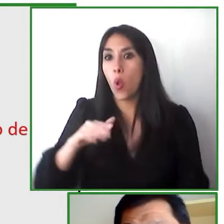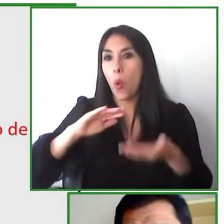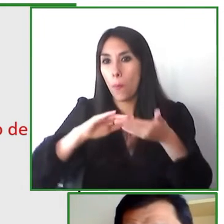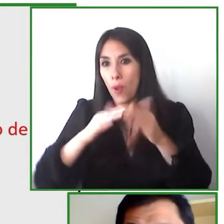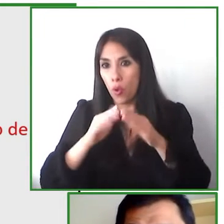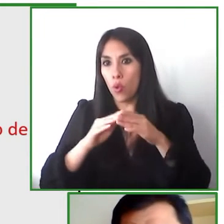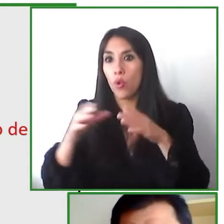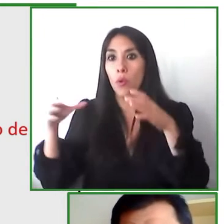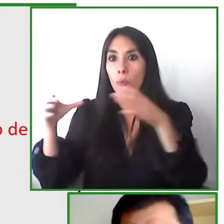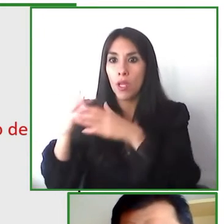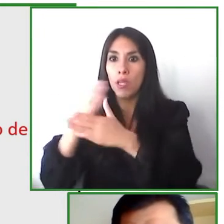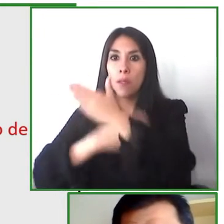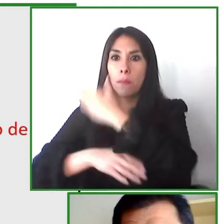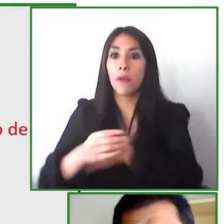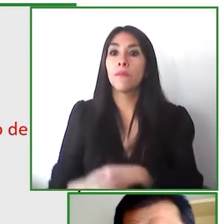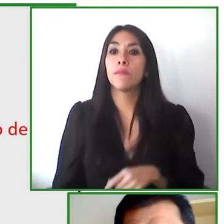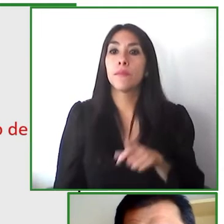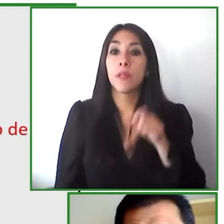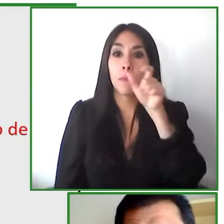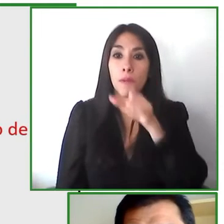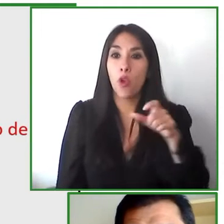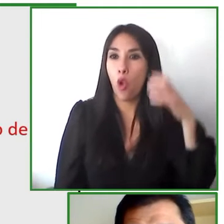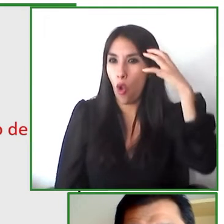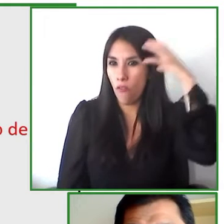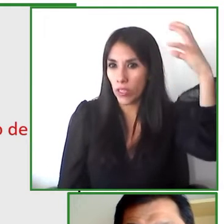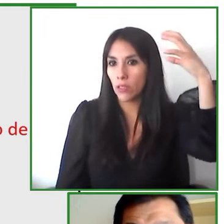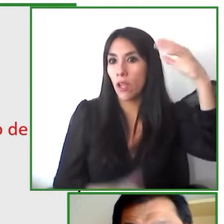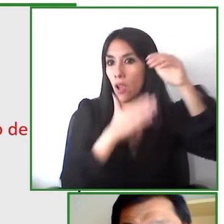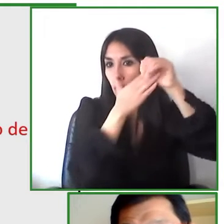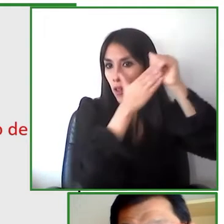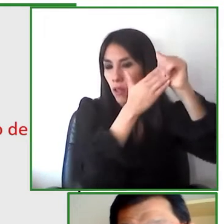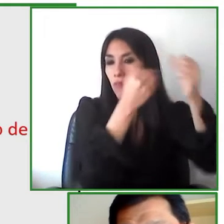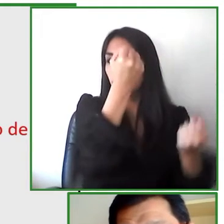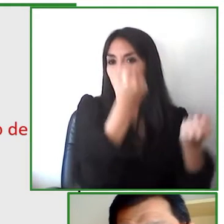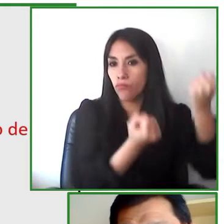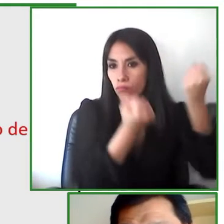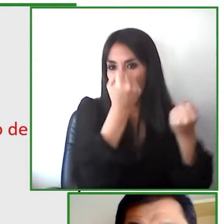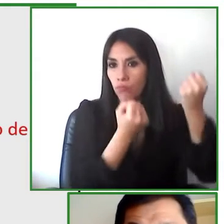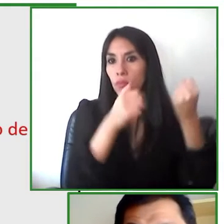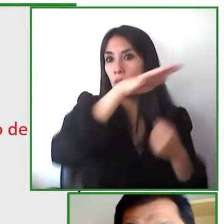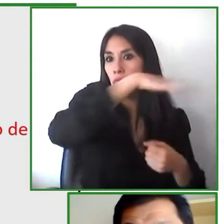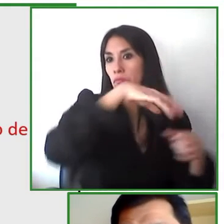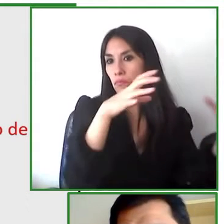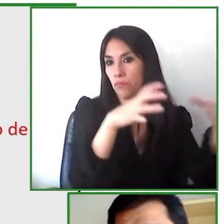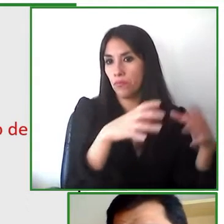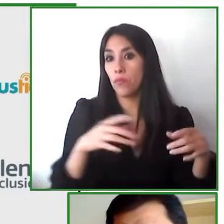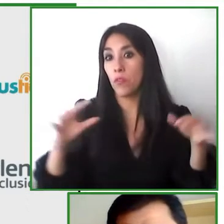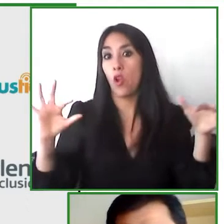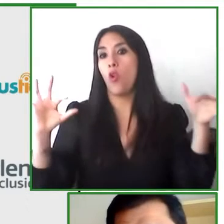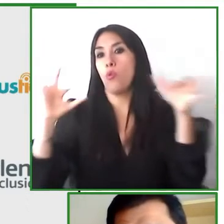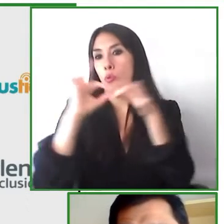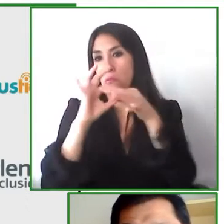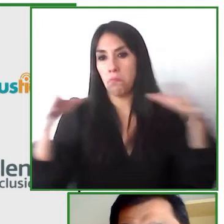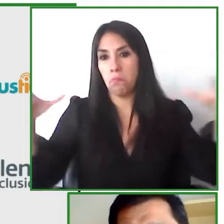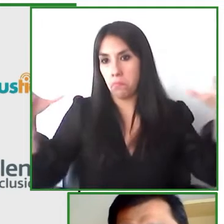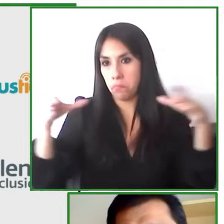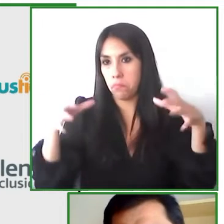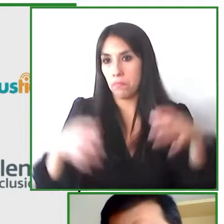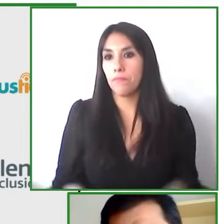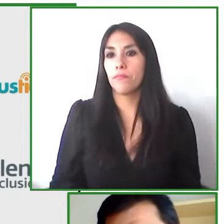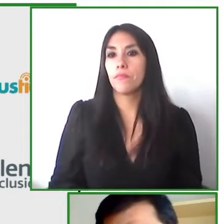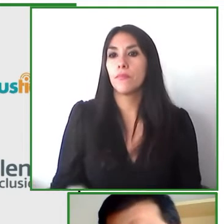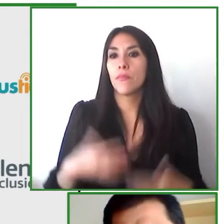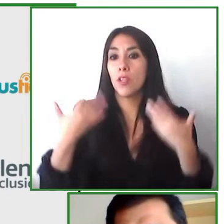and operators the system has been recognized by